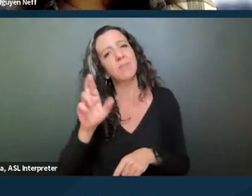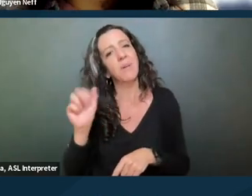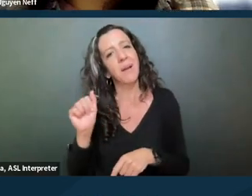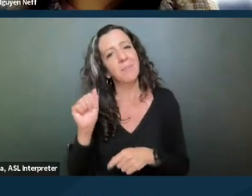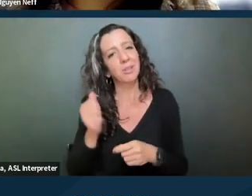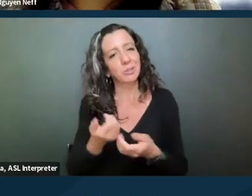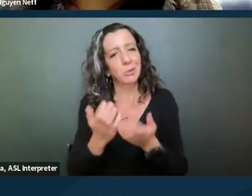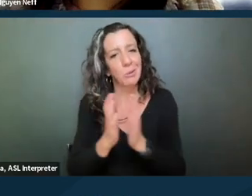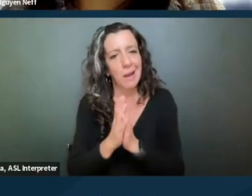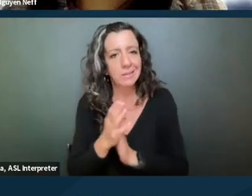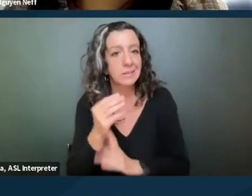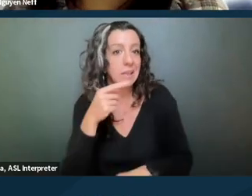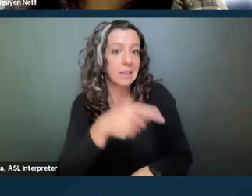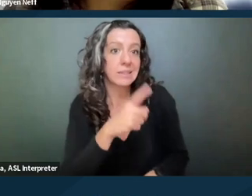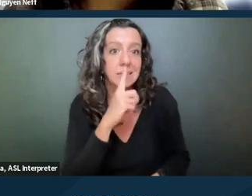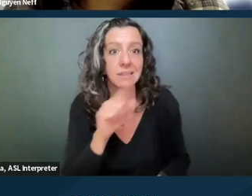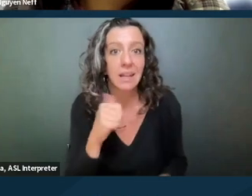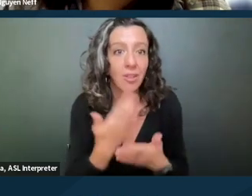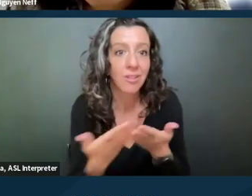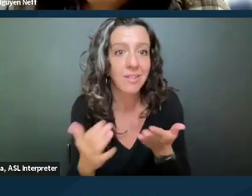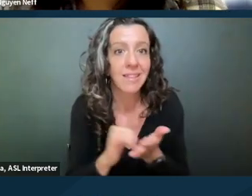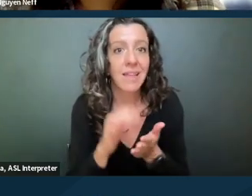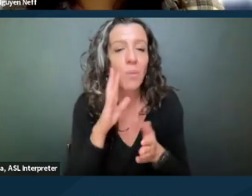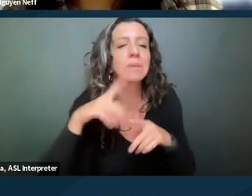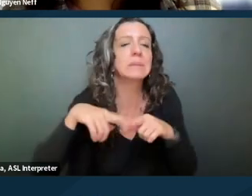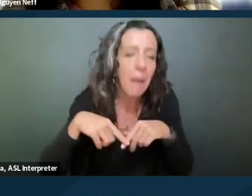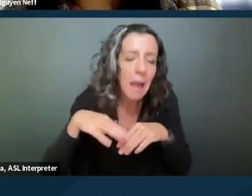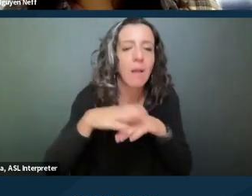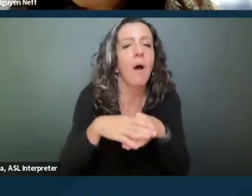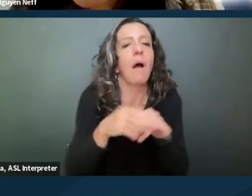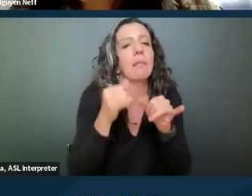And again, that's sort of the thing. Another thing that would depend on the individualized analysis,